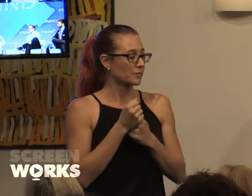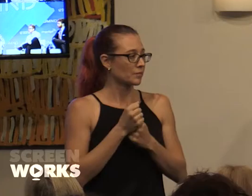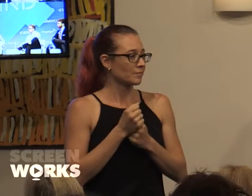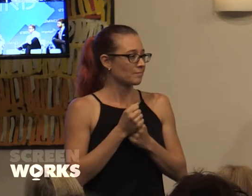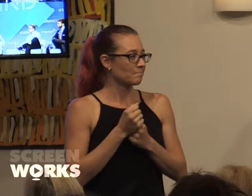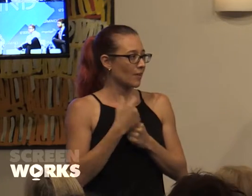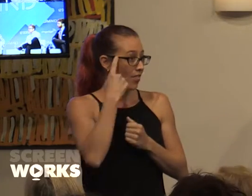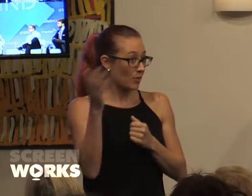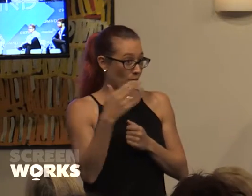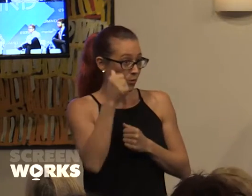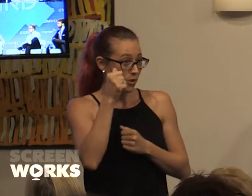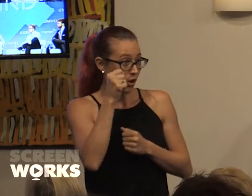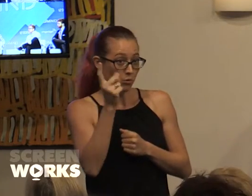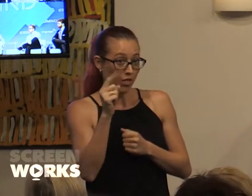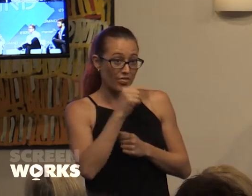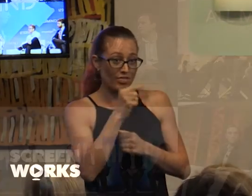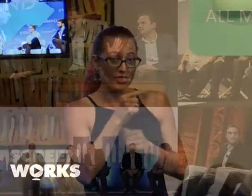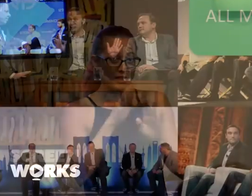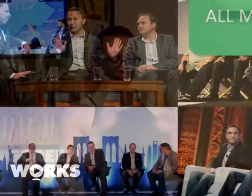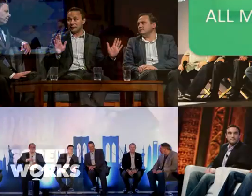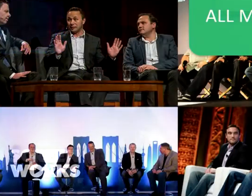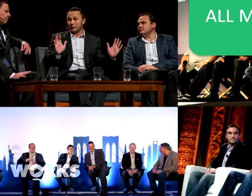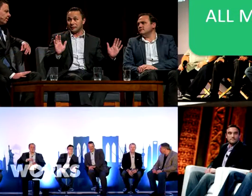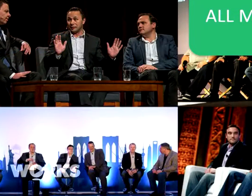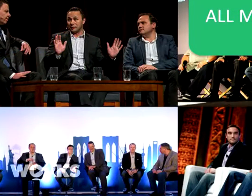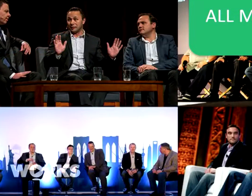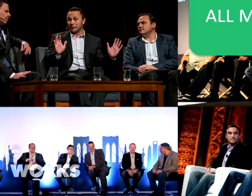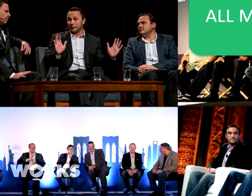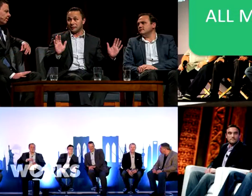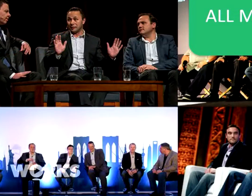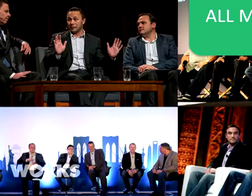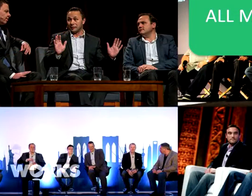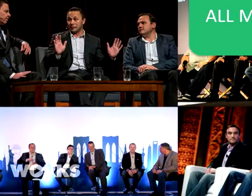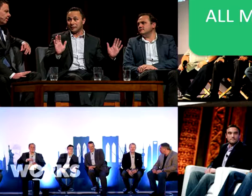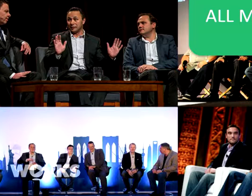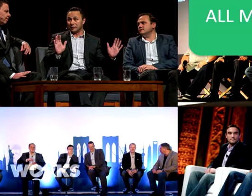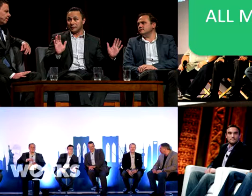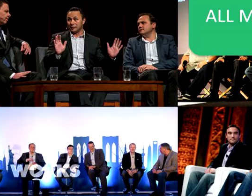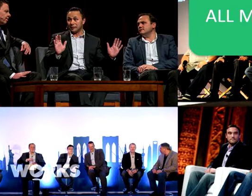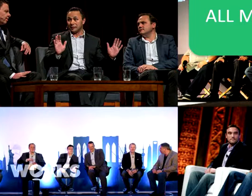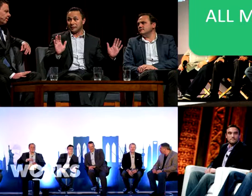I think we all know what these panels look like. We've also announced that Screen NSW will not